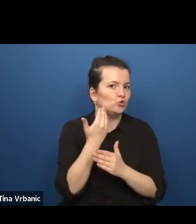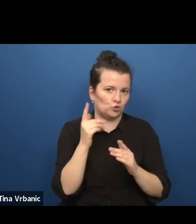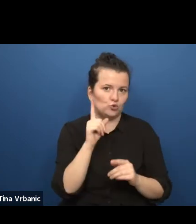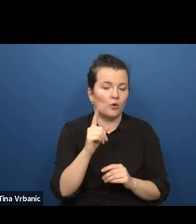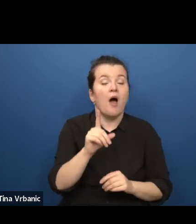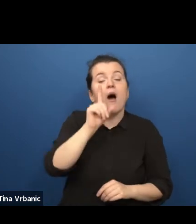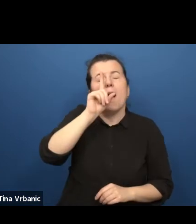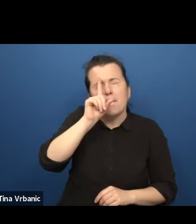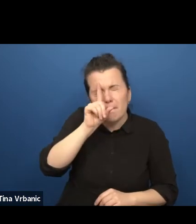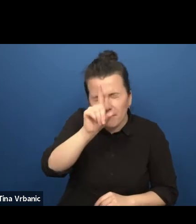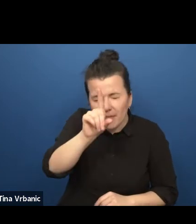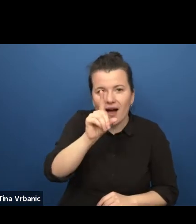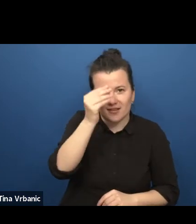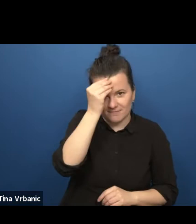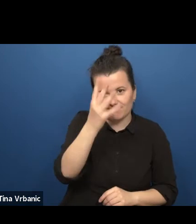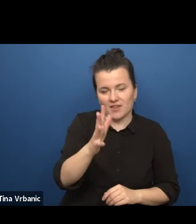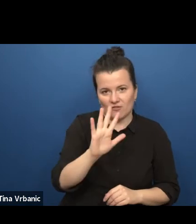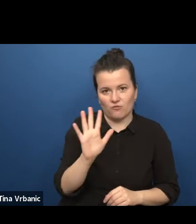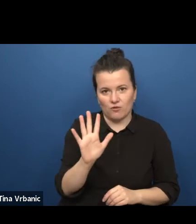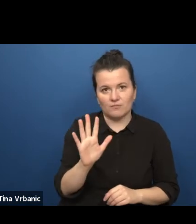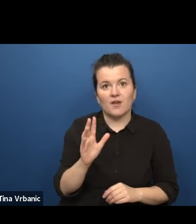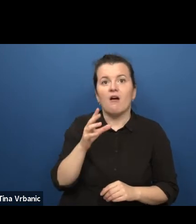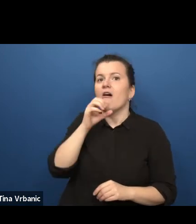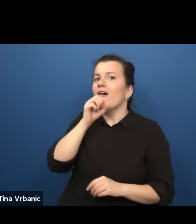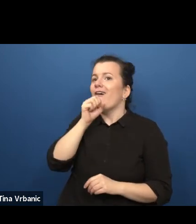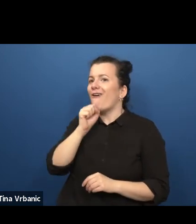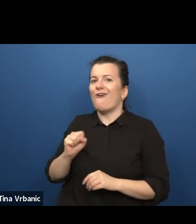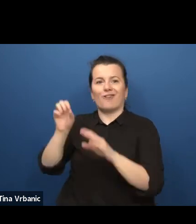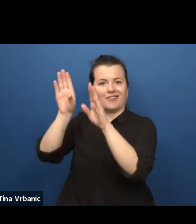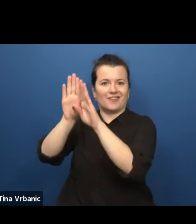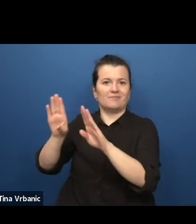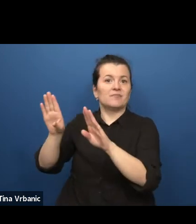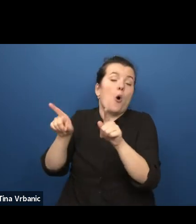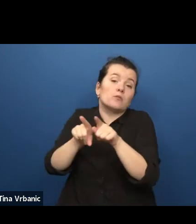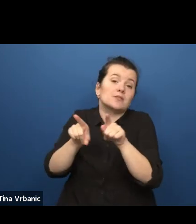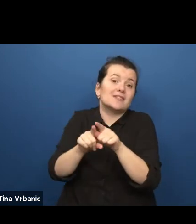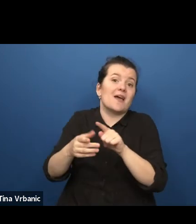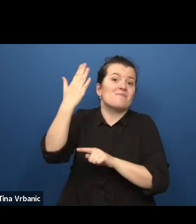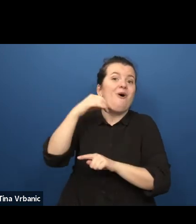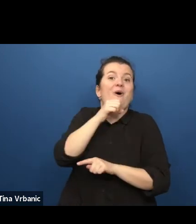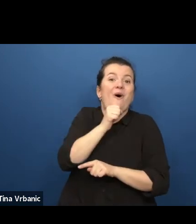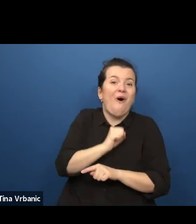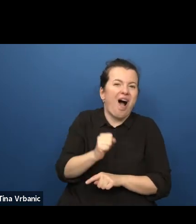is that the reintroduction of an old format like the classroom play can be highly effective